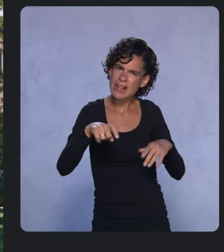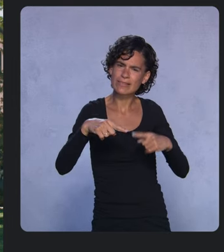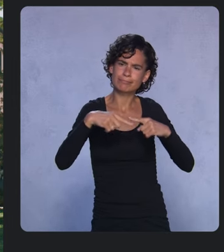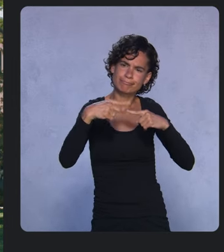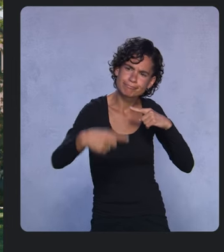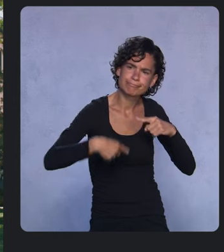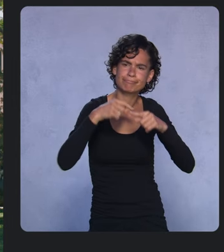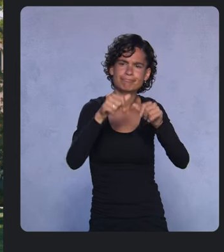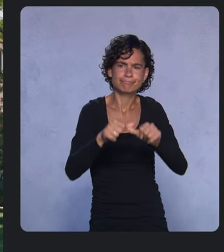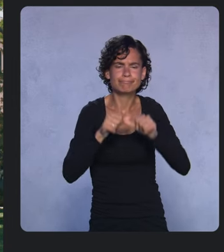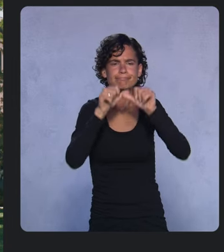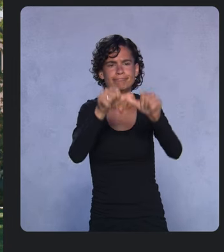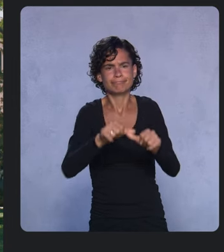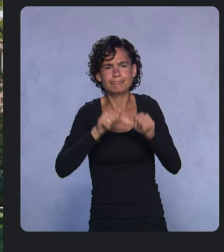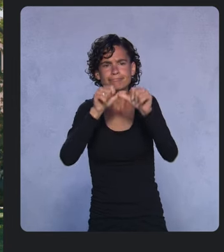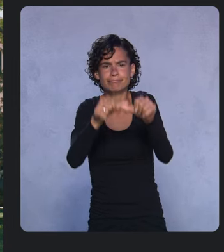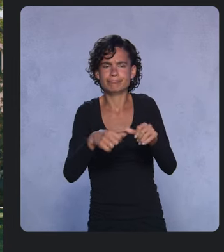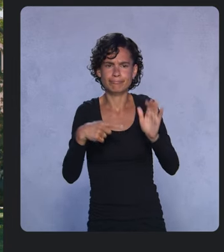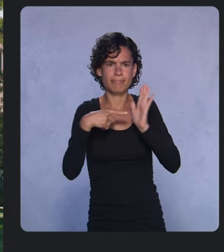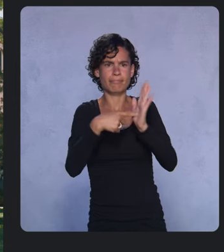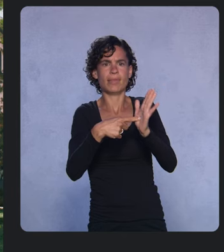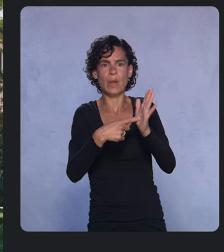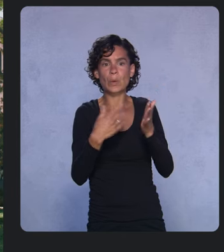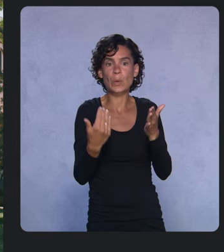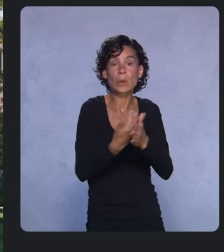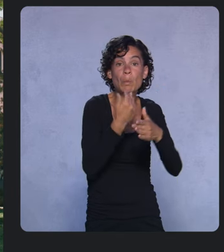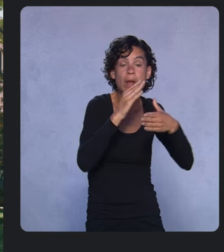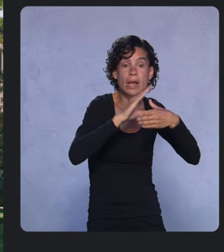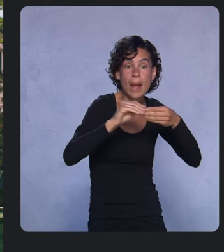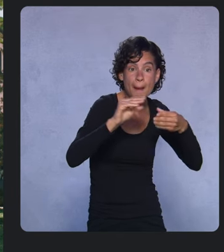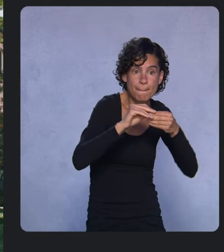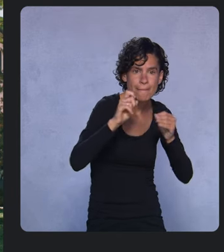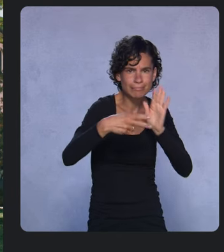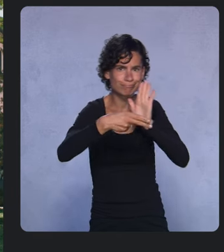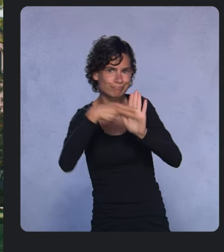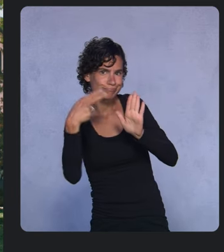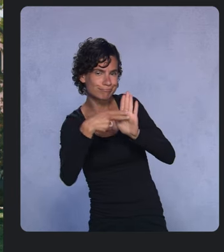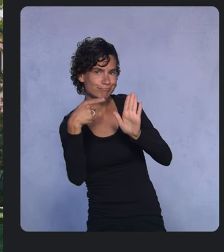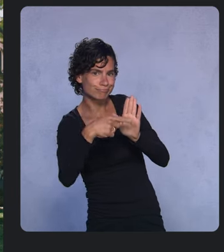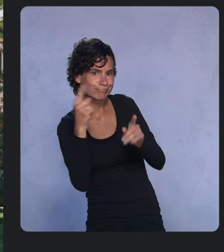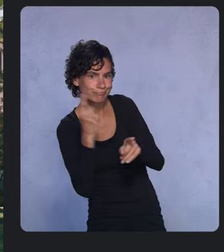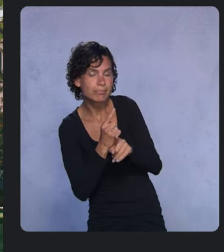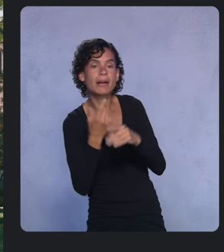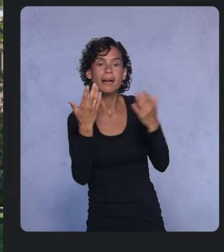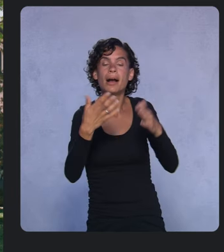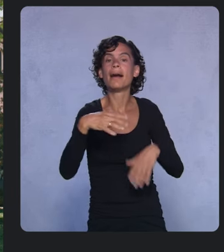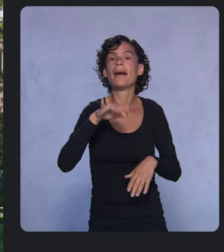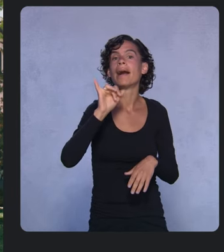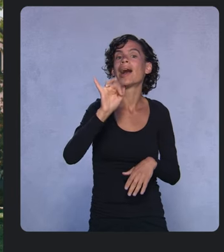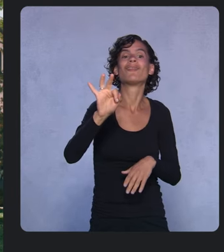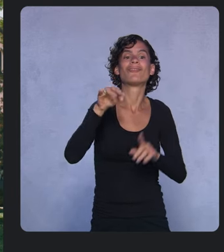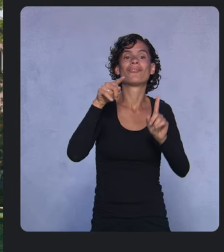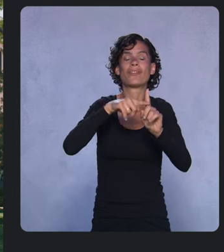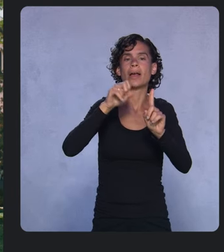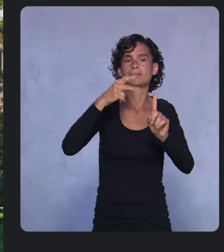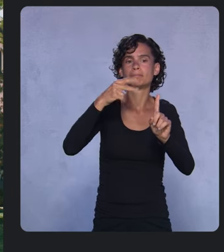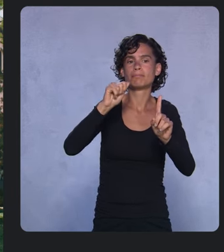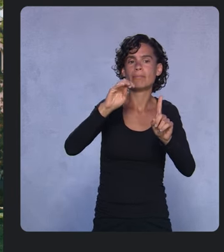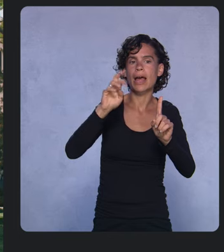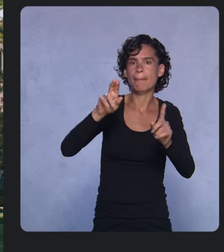We need to make sure new comments are classified correctly. And if spammers adapt, we should update our model by retraining it on new data,